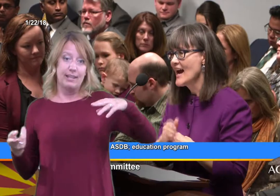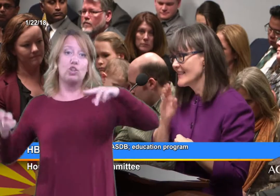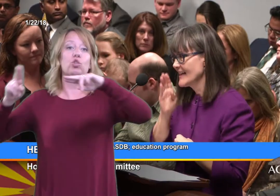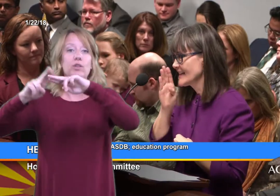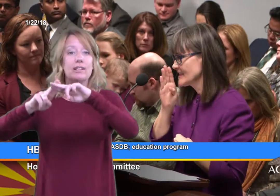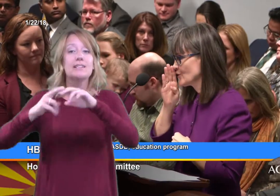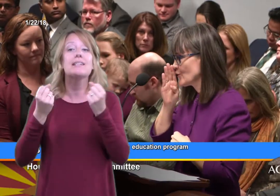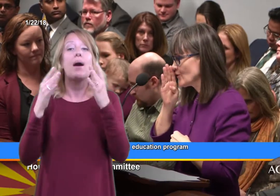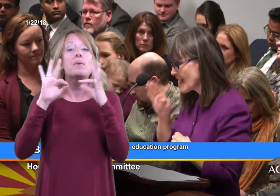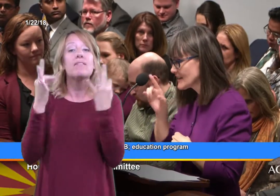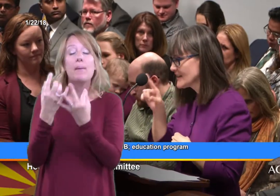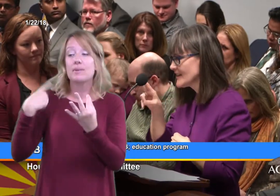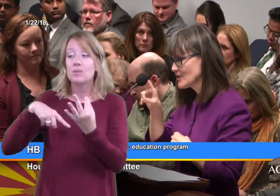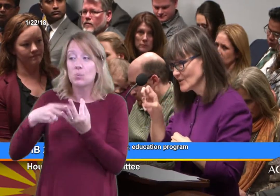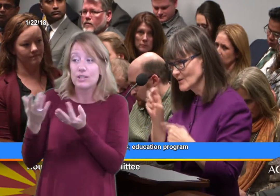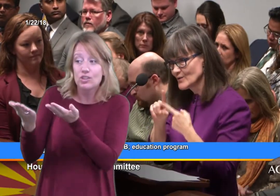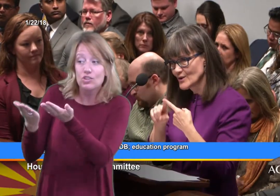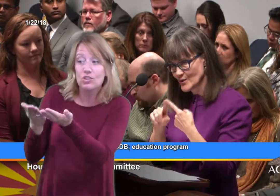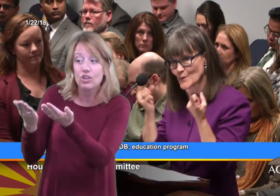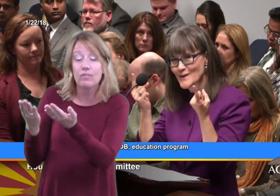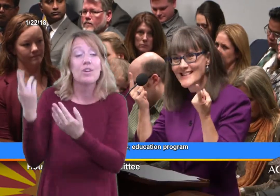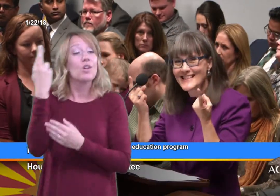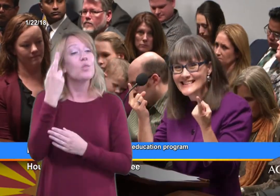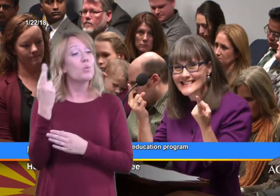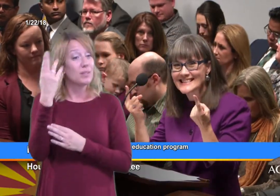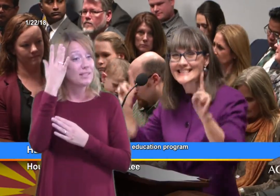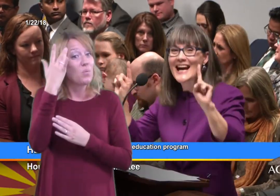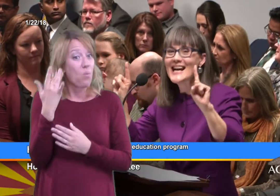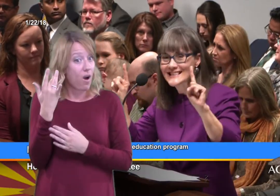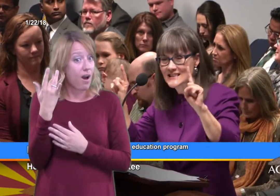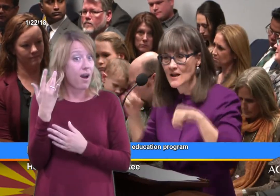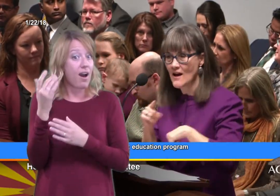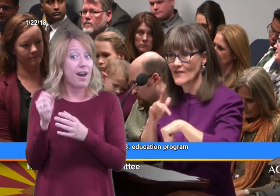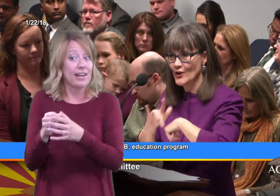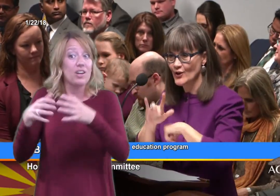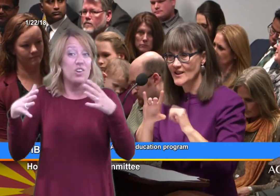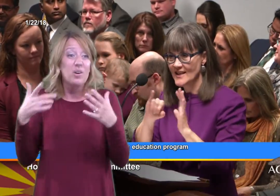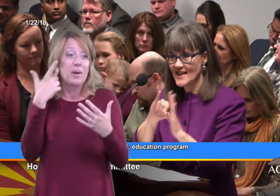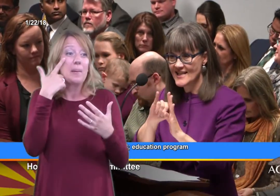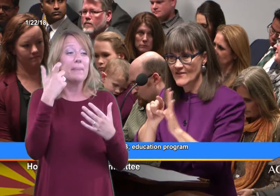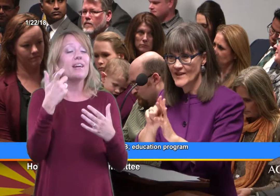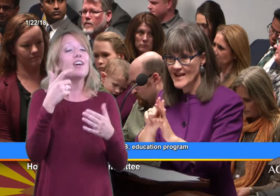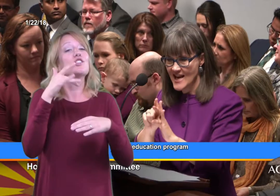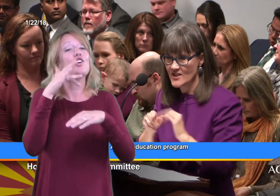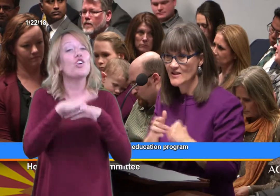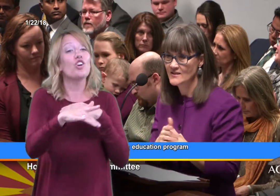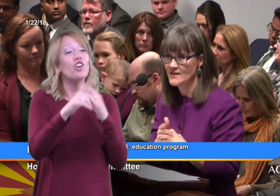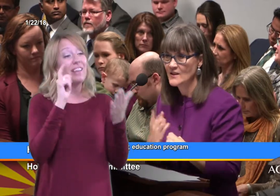And that is directly due to the success of early identification.